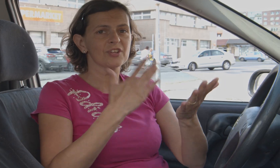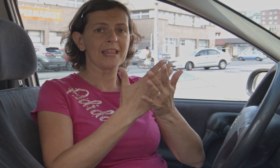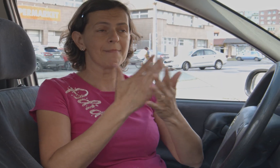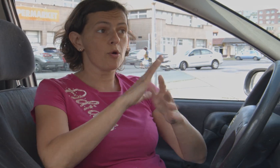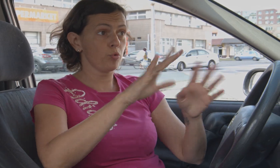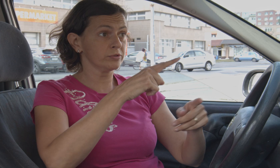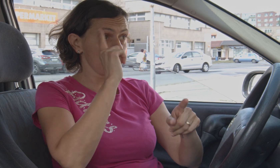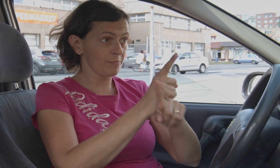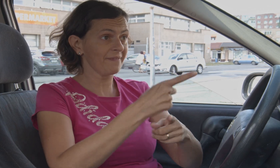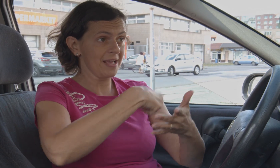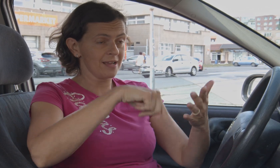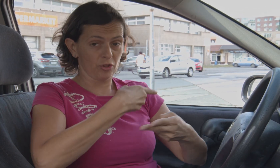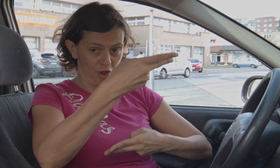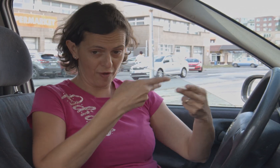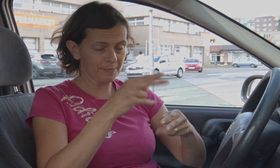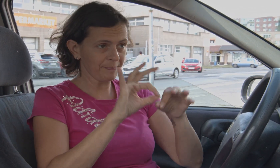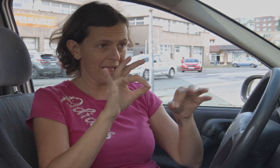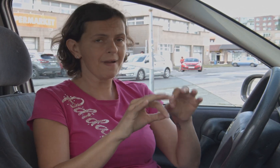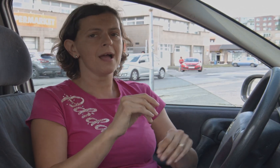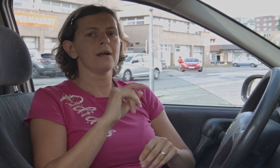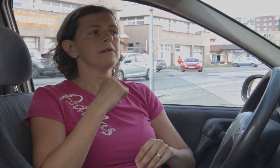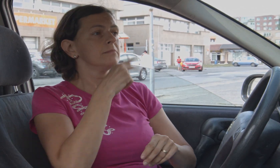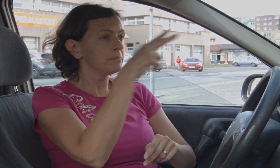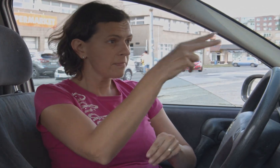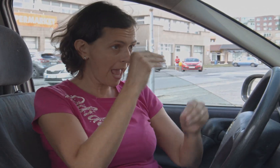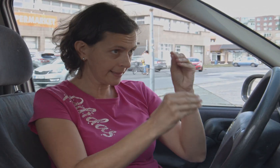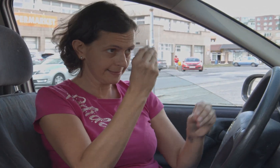For example, when ordering a pizza for delivery and preparing it, I look up the address,